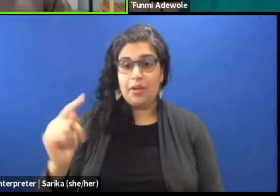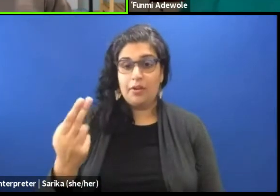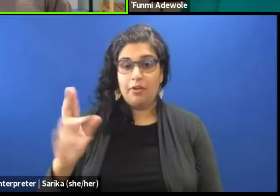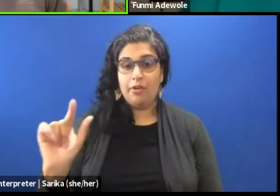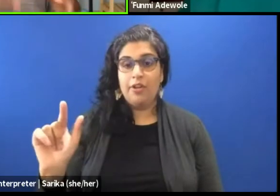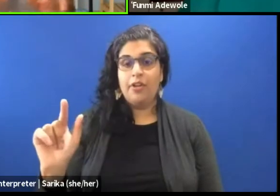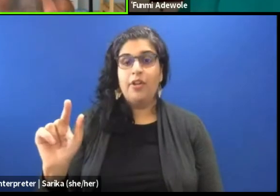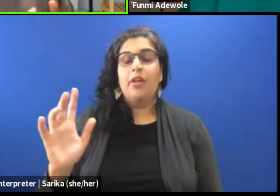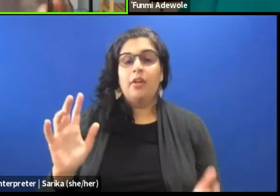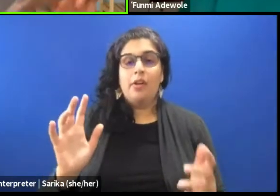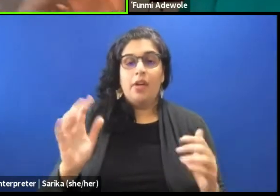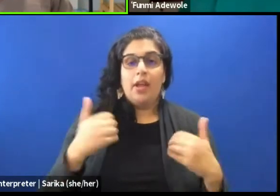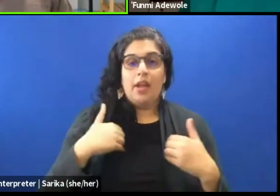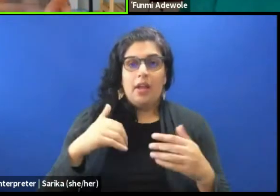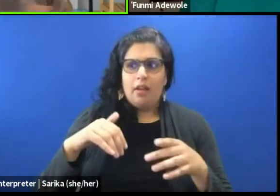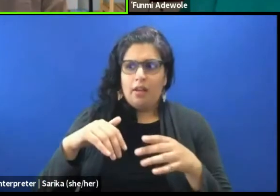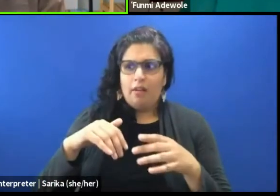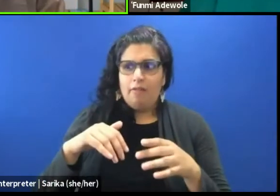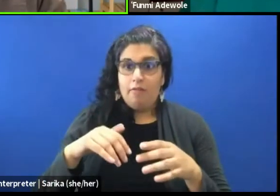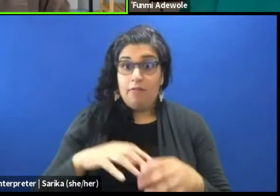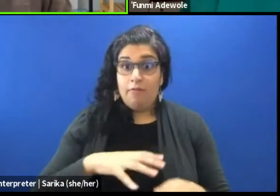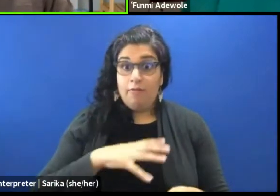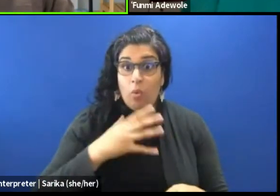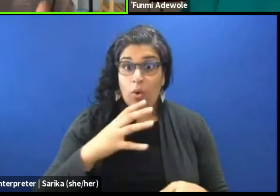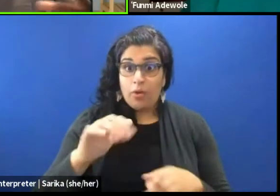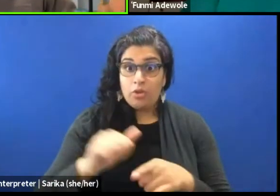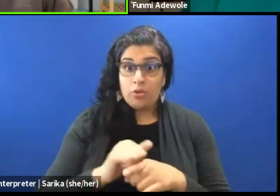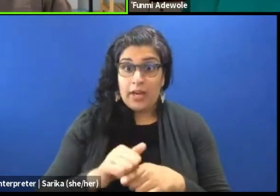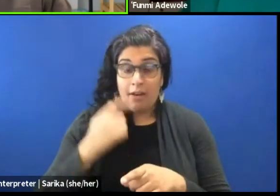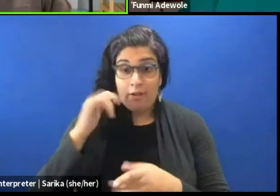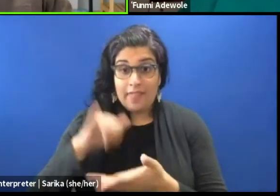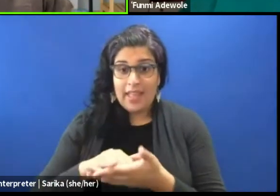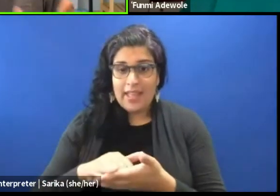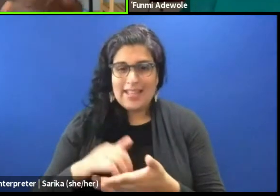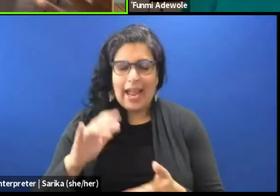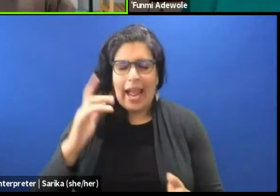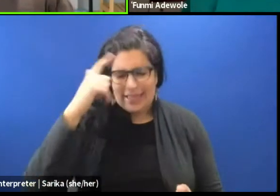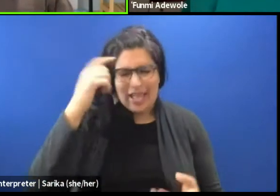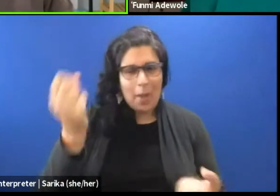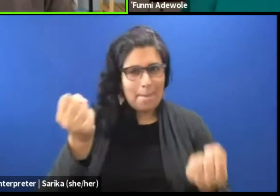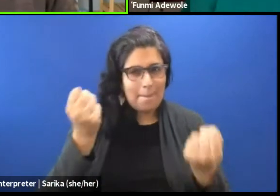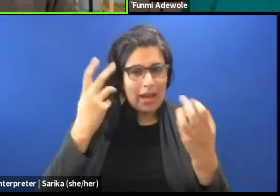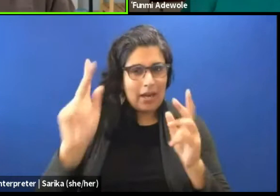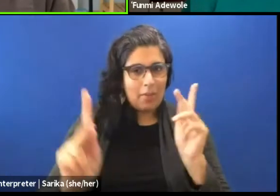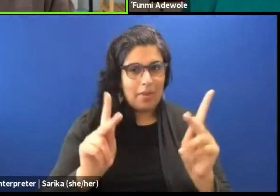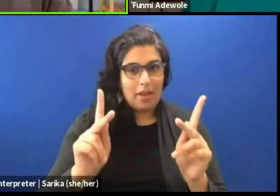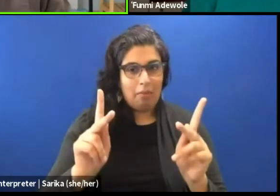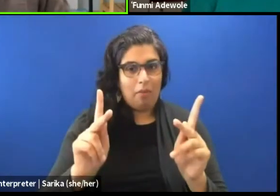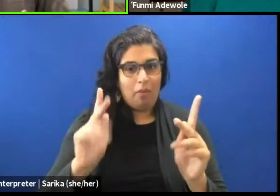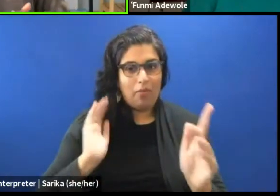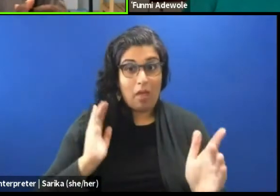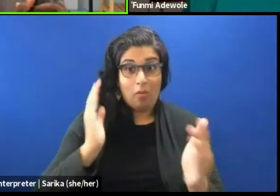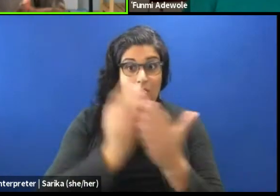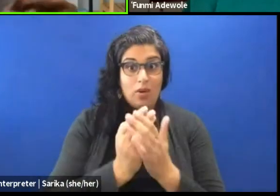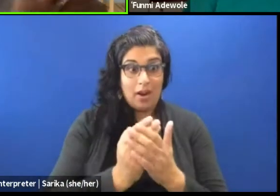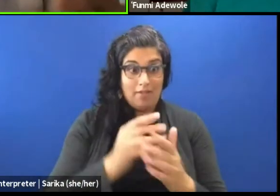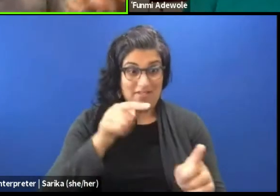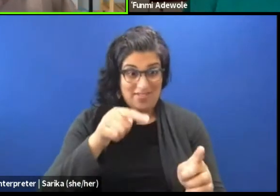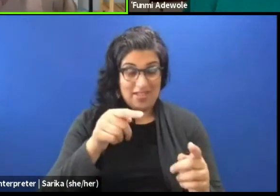or you know formal training in dramaturgy. It seems a lot of fox you know that come on this from you know a different